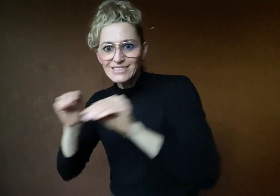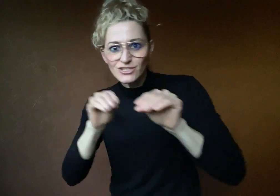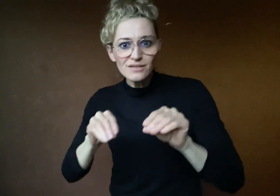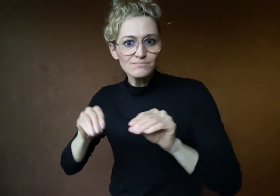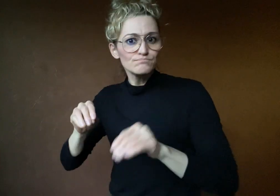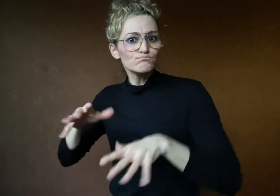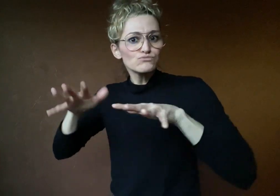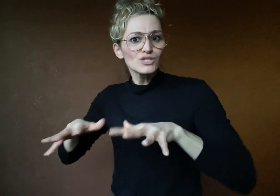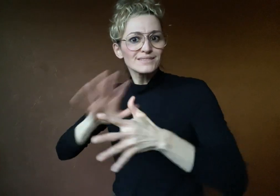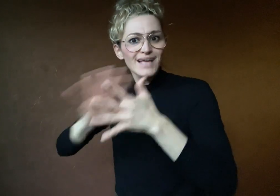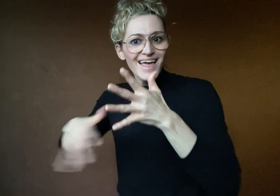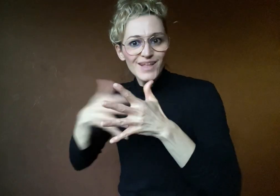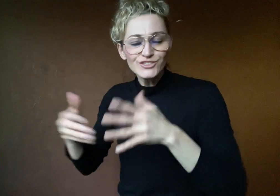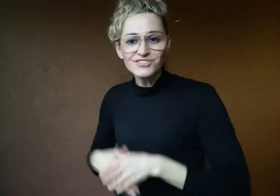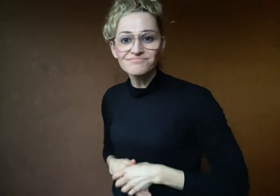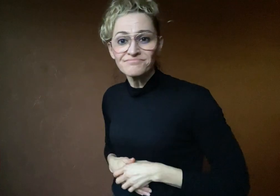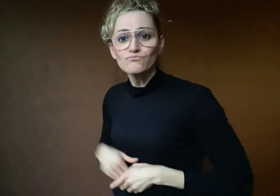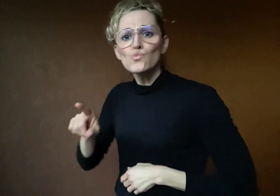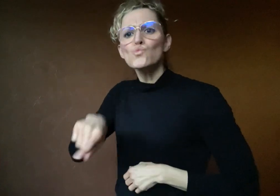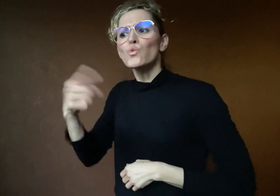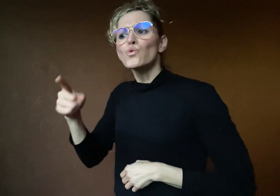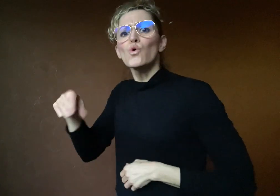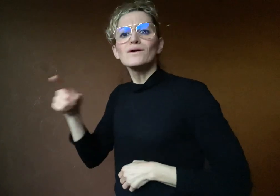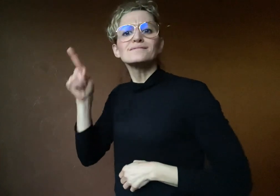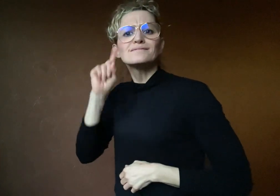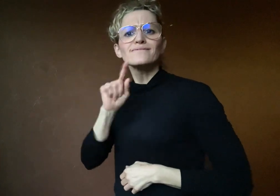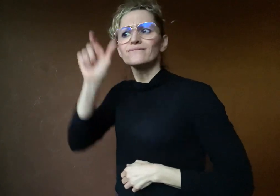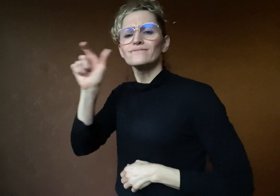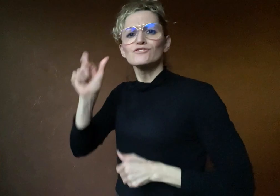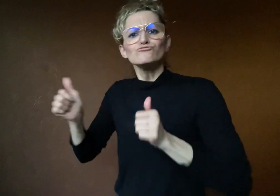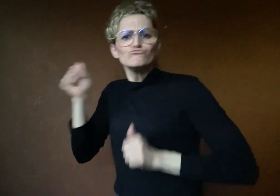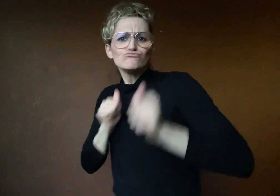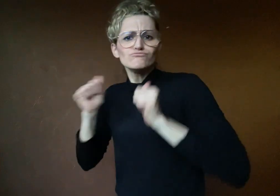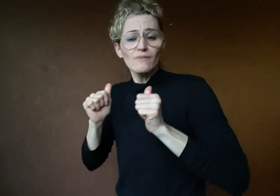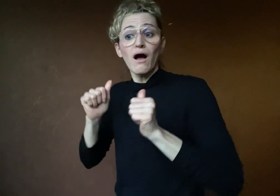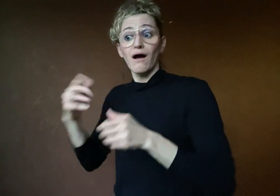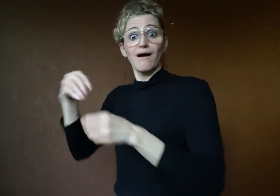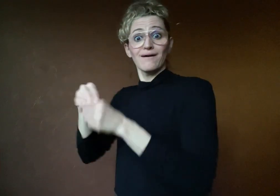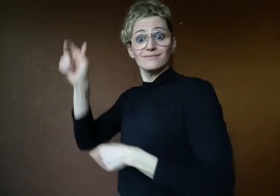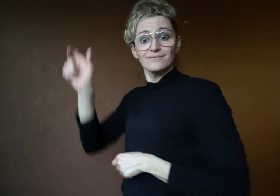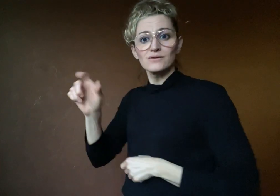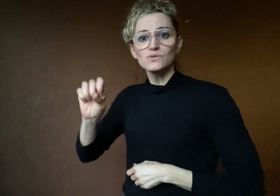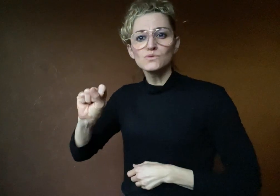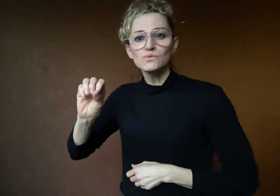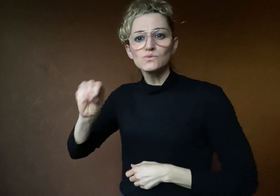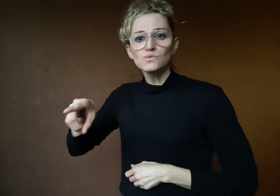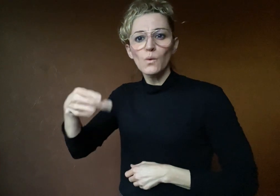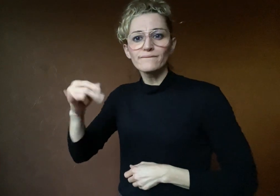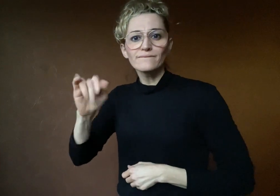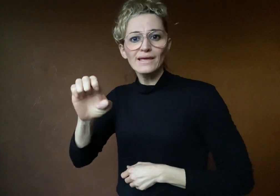Other Deaf performers including Sophie Stone,